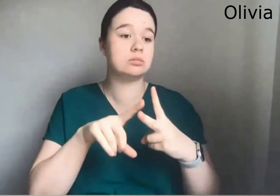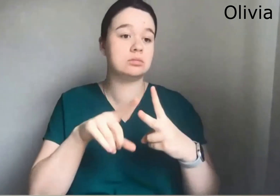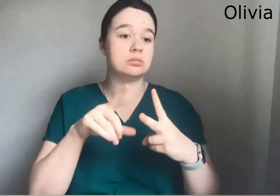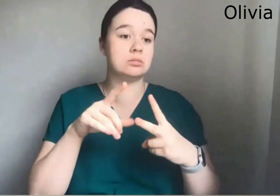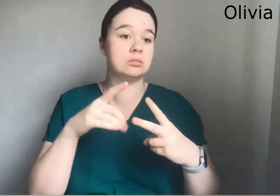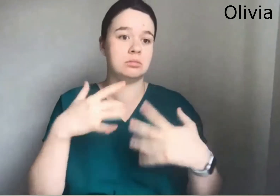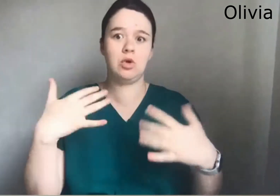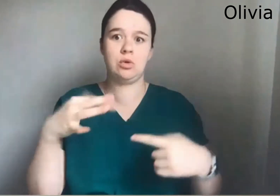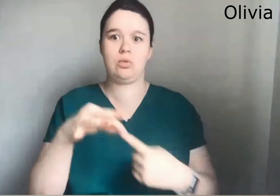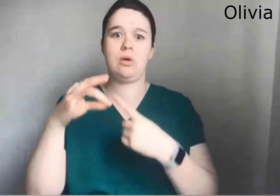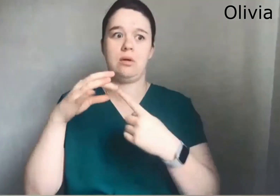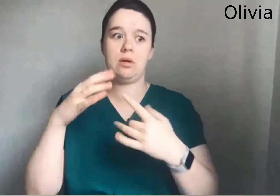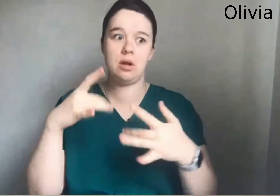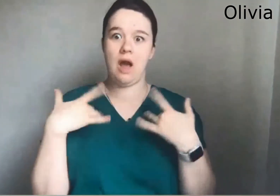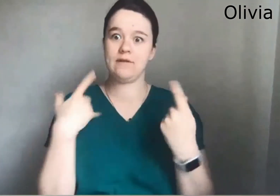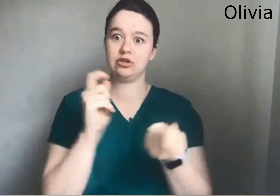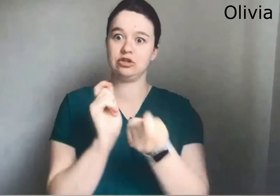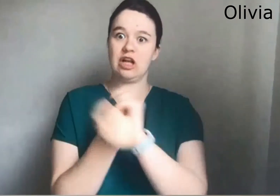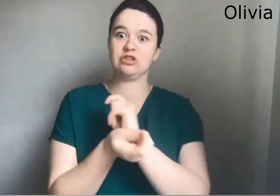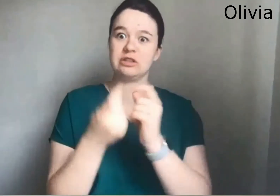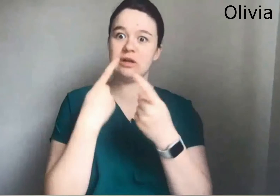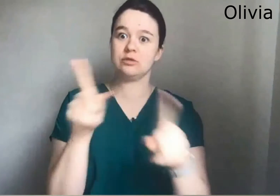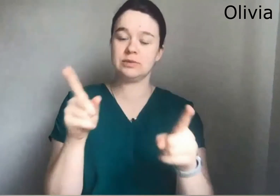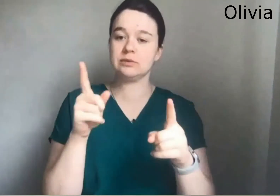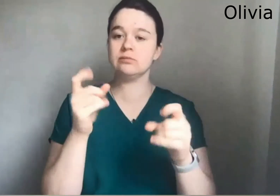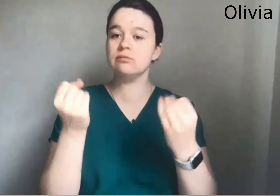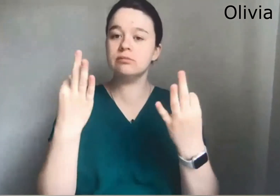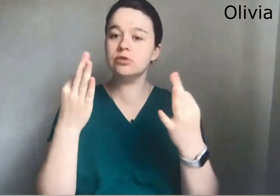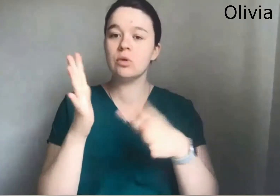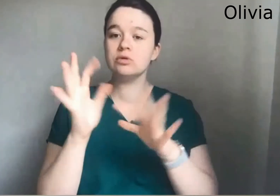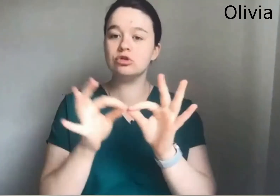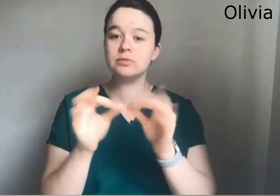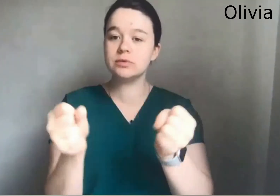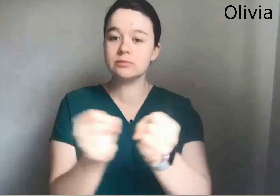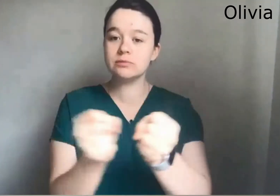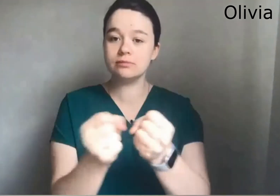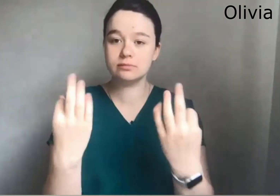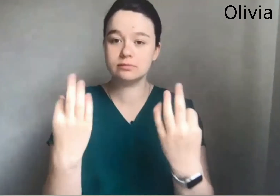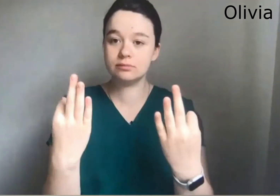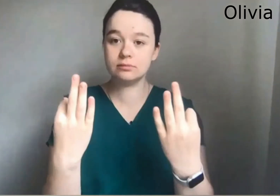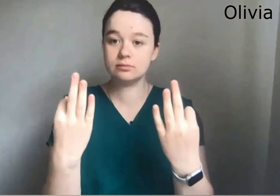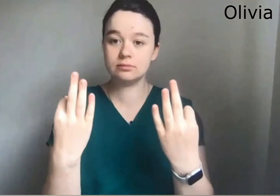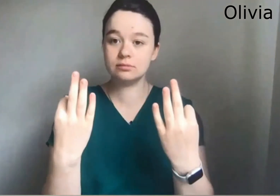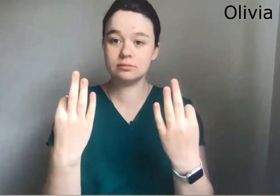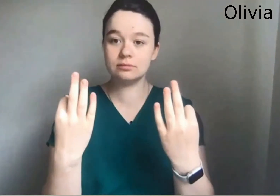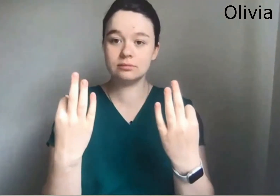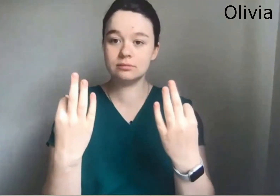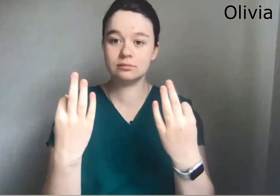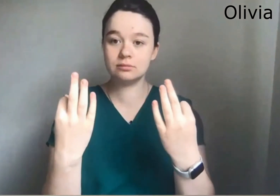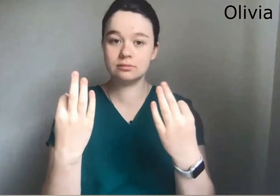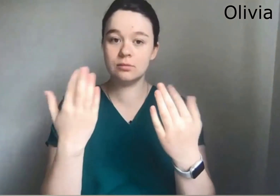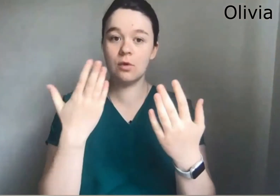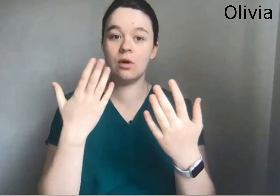was government announcements or You know life-changing announcements. Sometimes wouldn't have an auslan interpreter